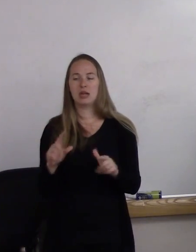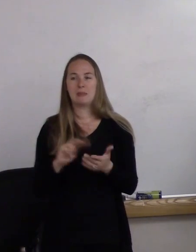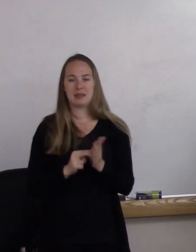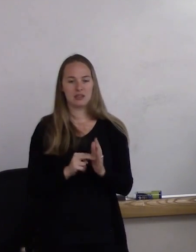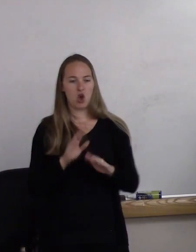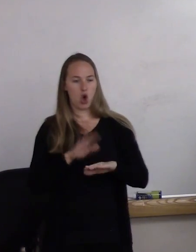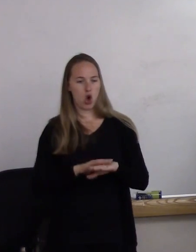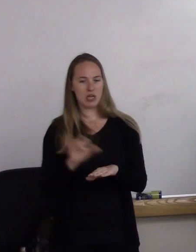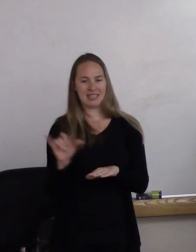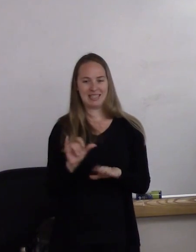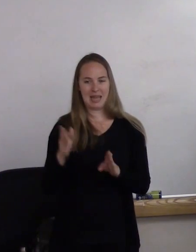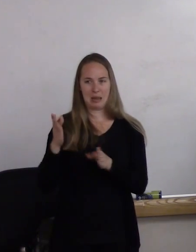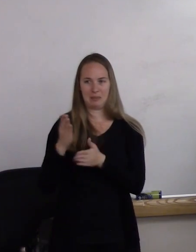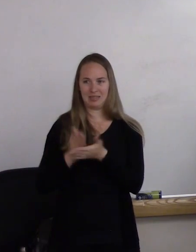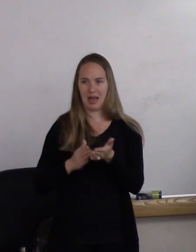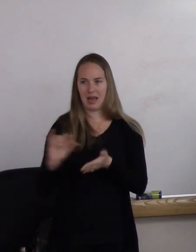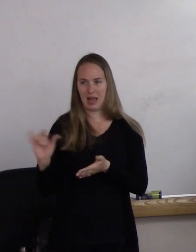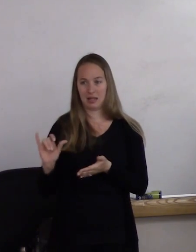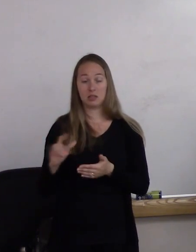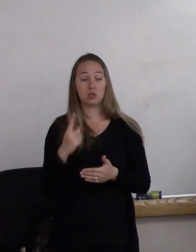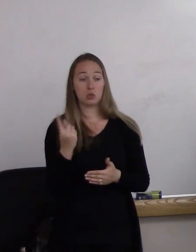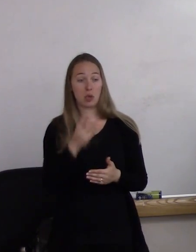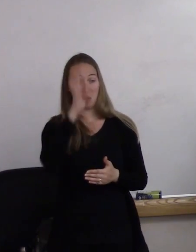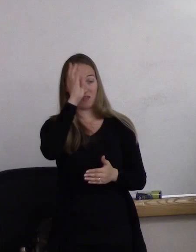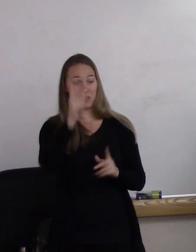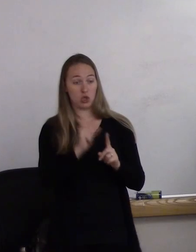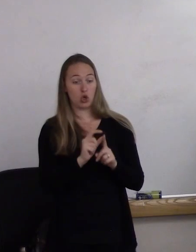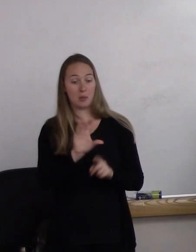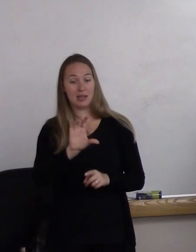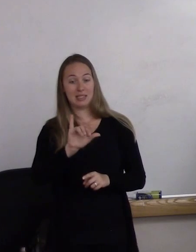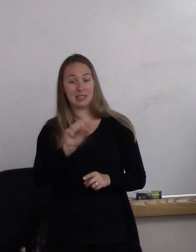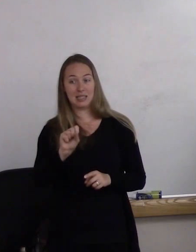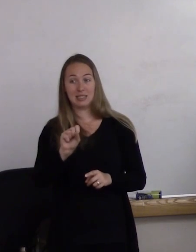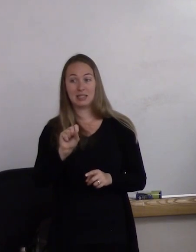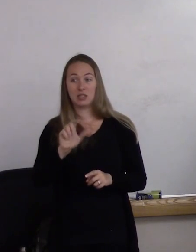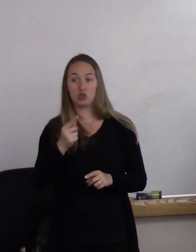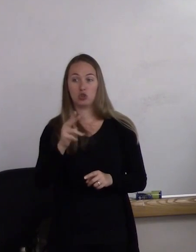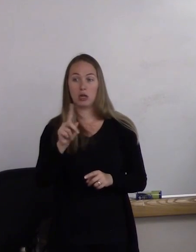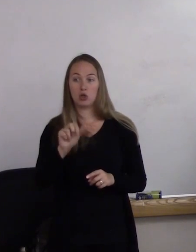So someone invented this term "cisgender" to mean that you live life on the same side as the gender